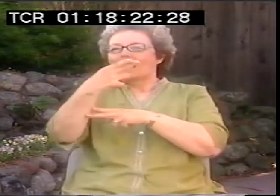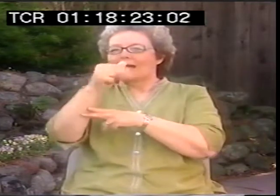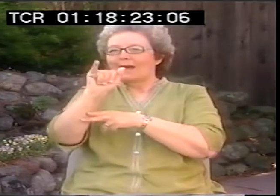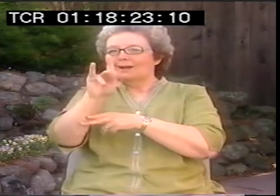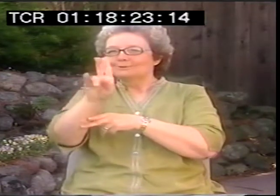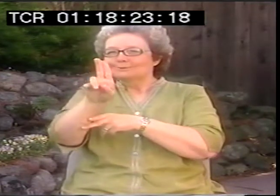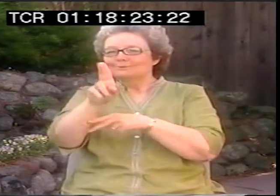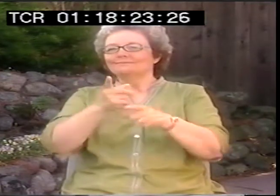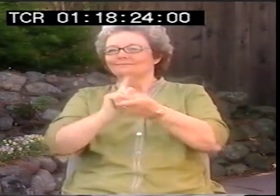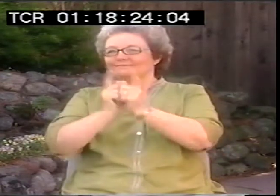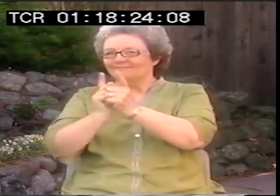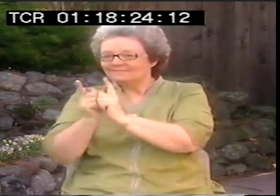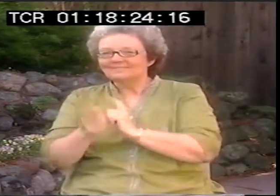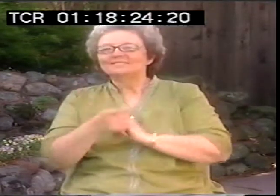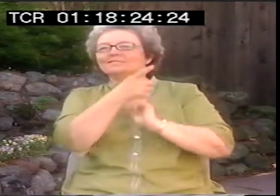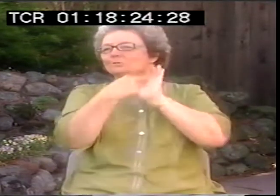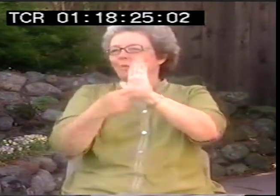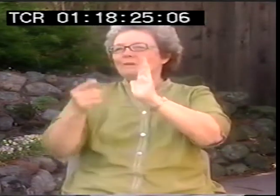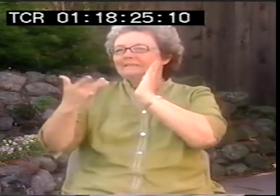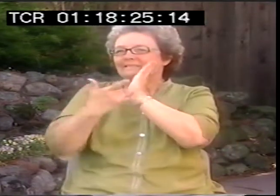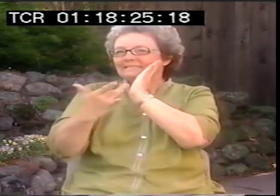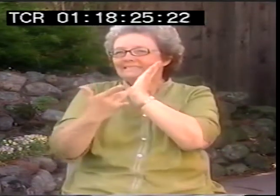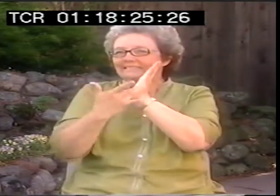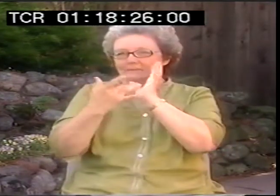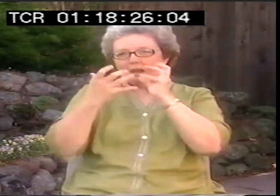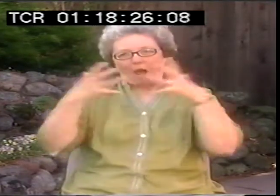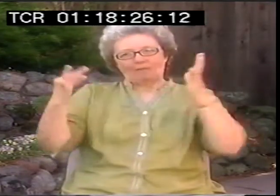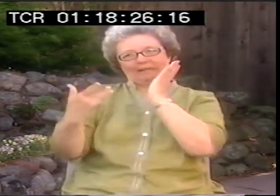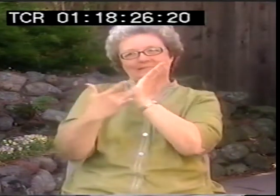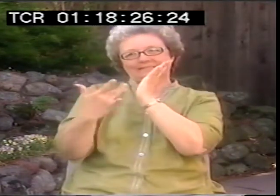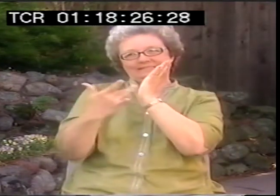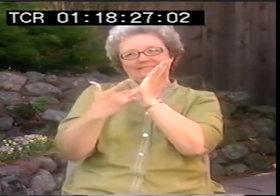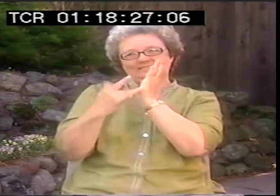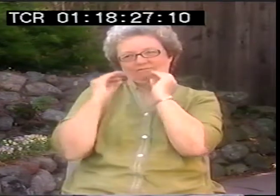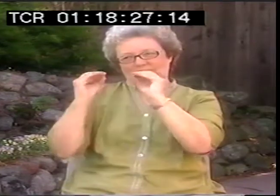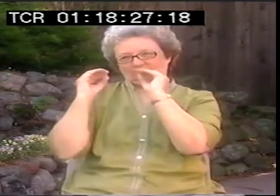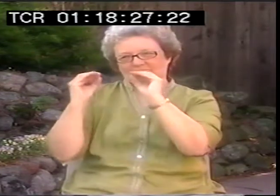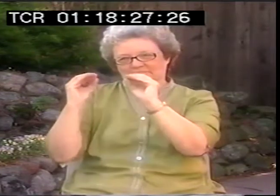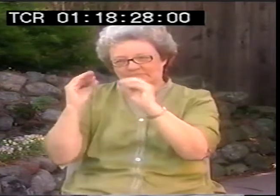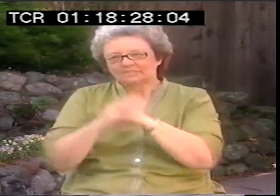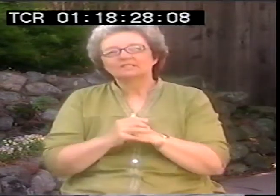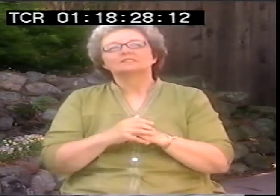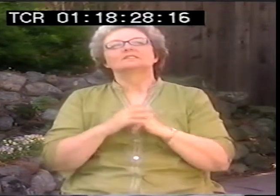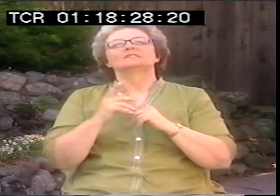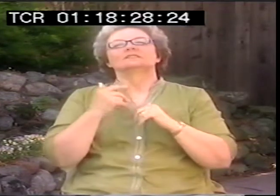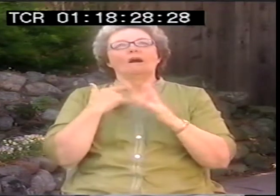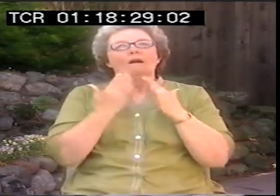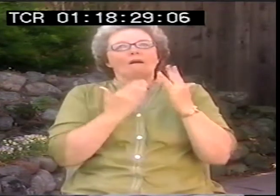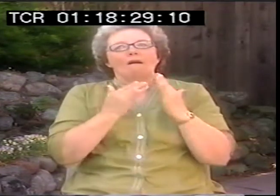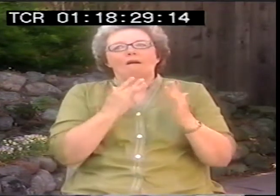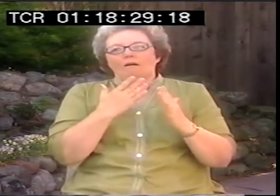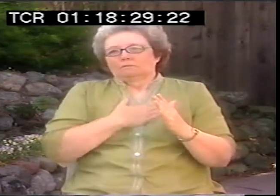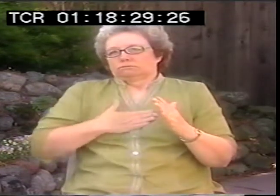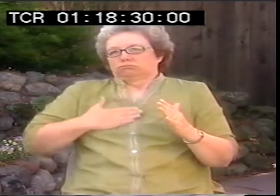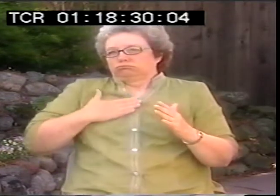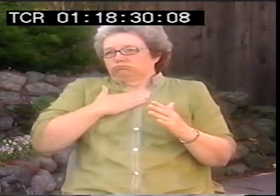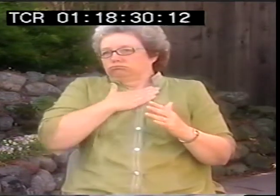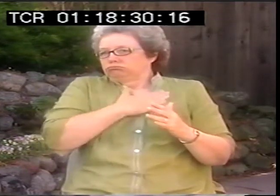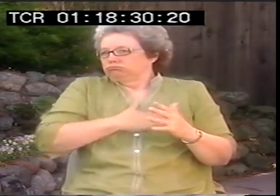And we were memorizing them, rehearsing them. We were also learning how to translate haiku. He was teaching a lot of technical information,